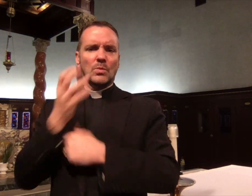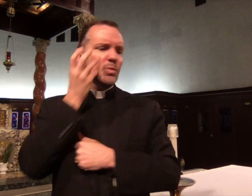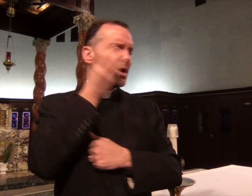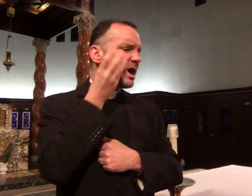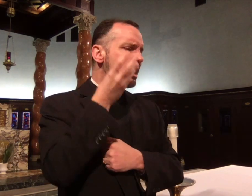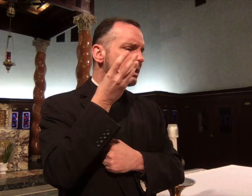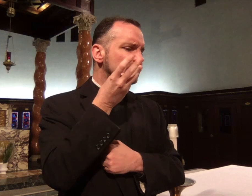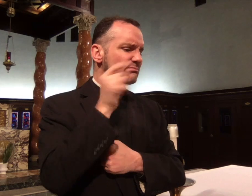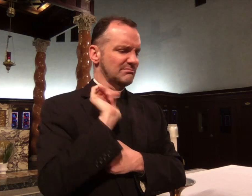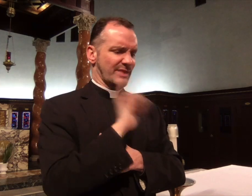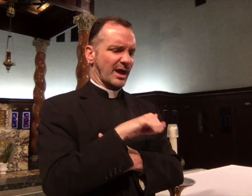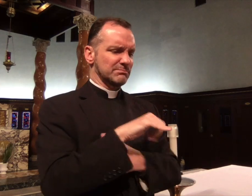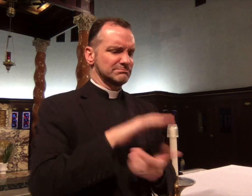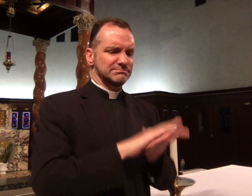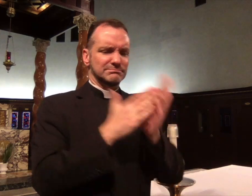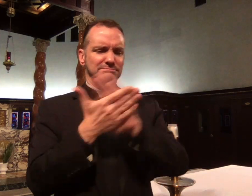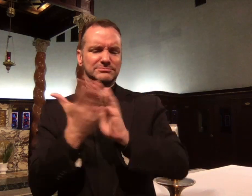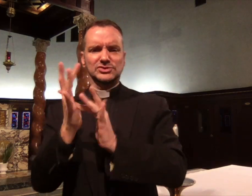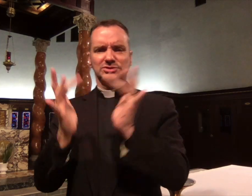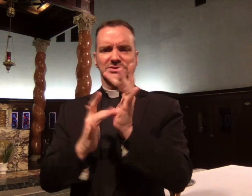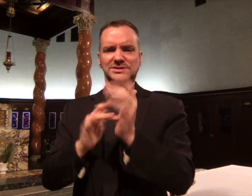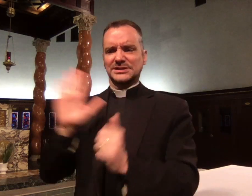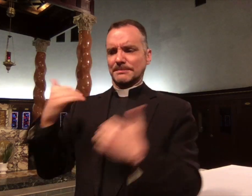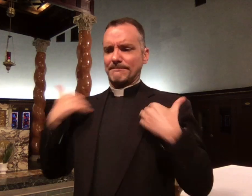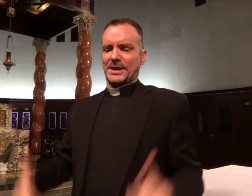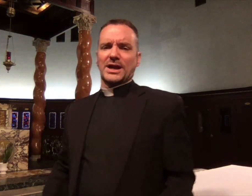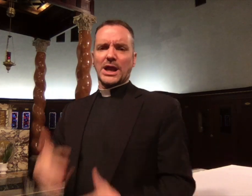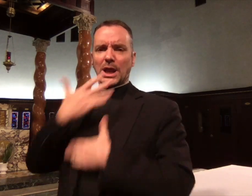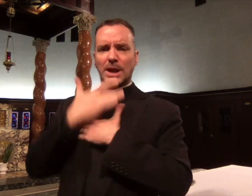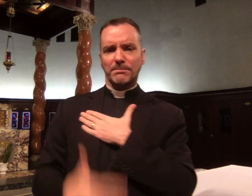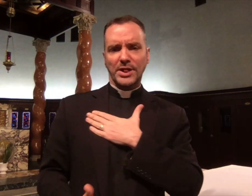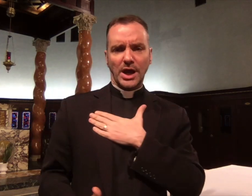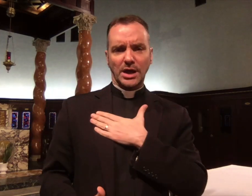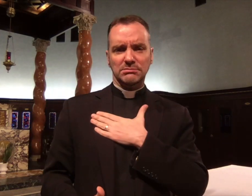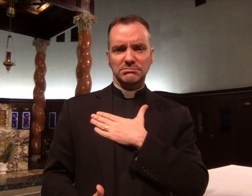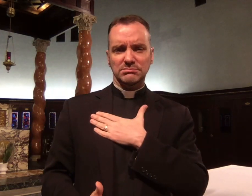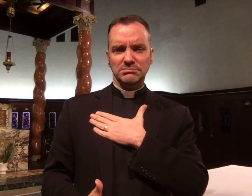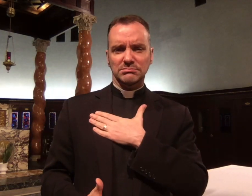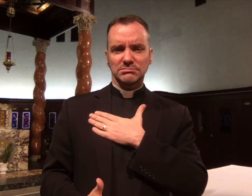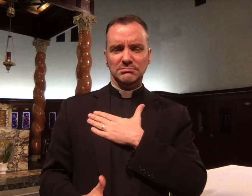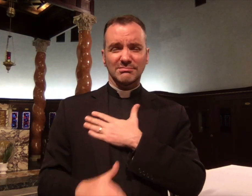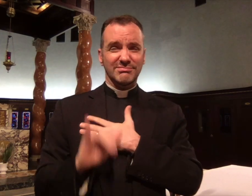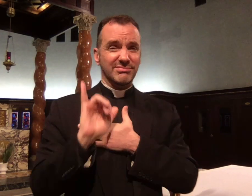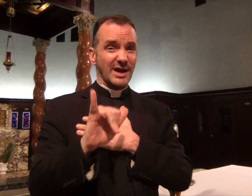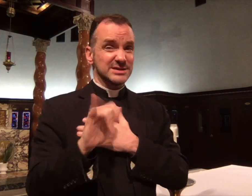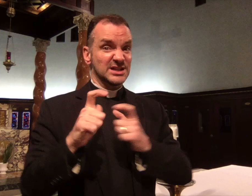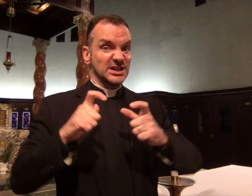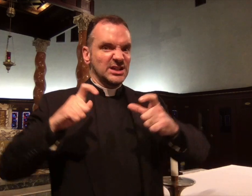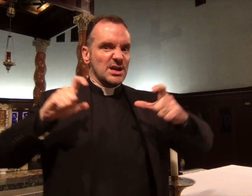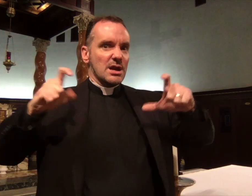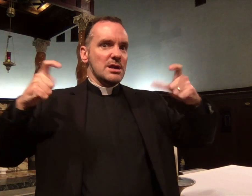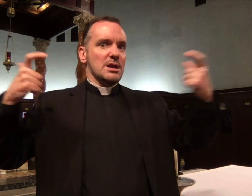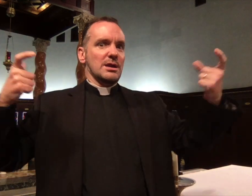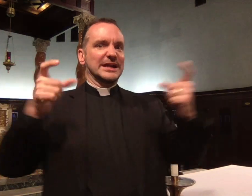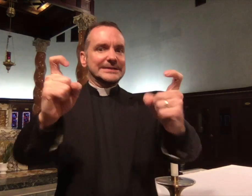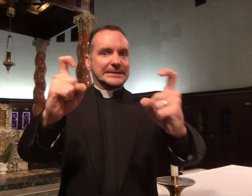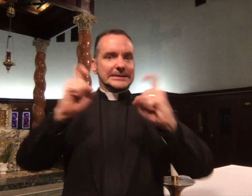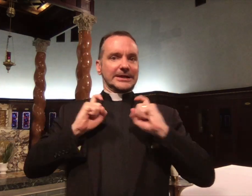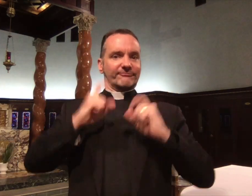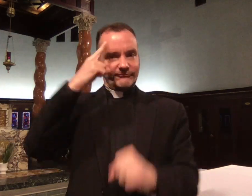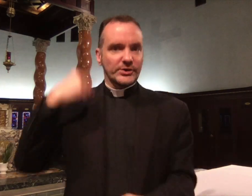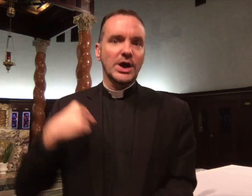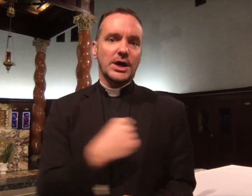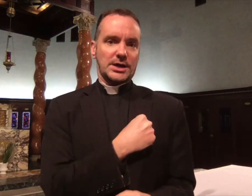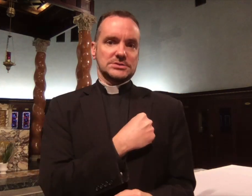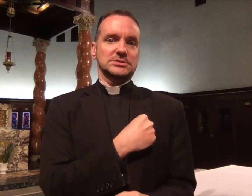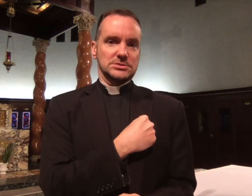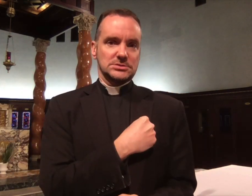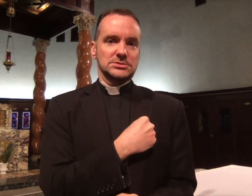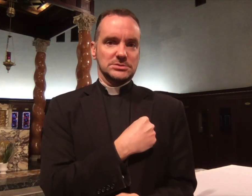where the bread and the wine become Jesus's body and blood. That is